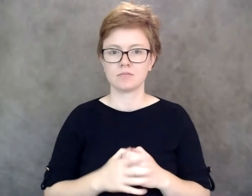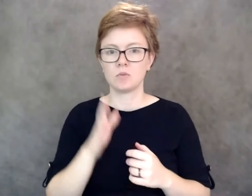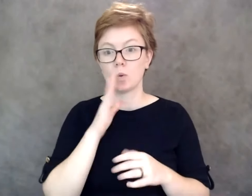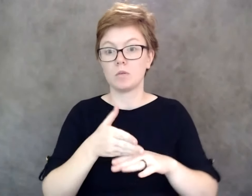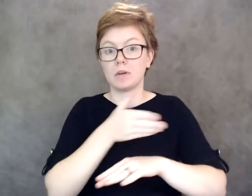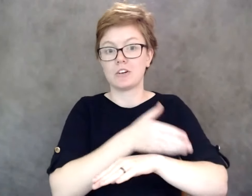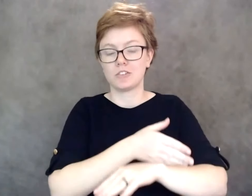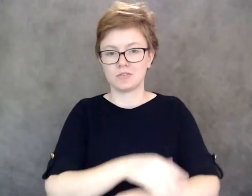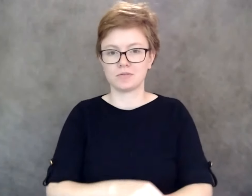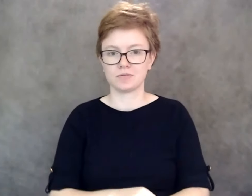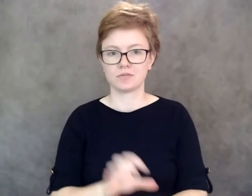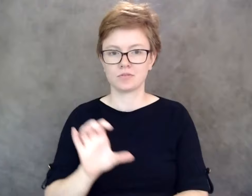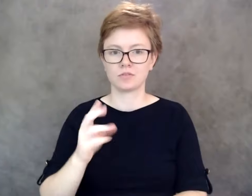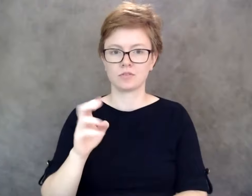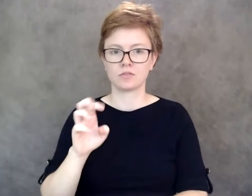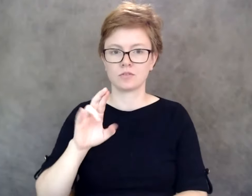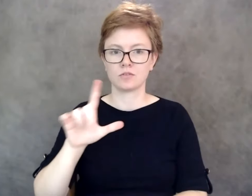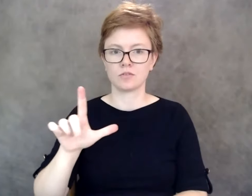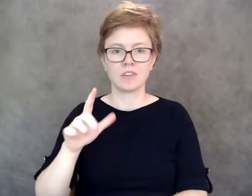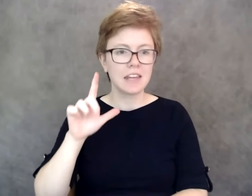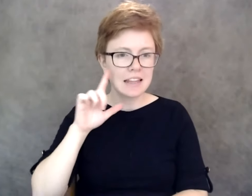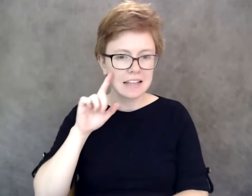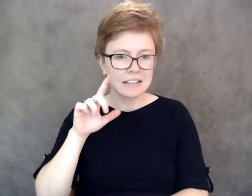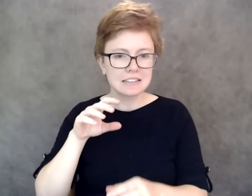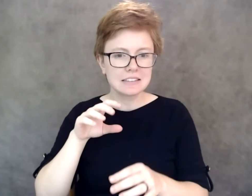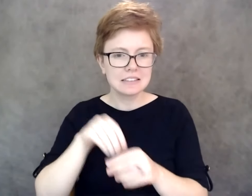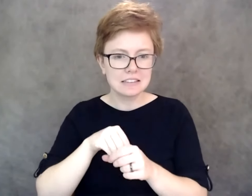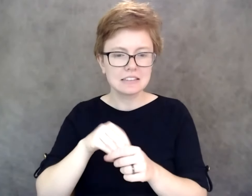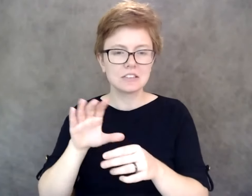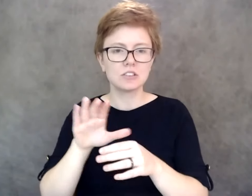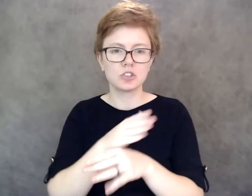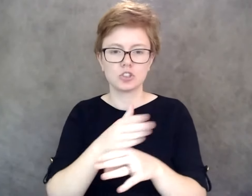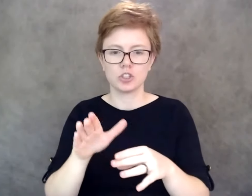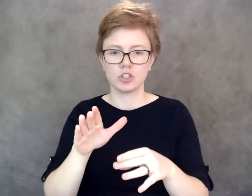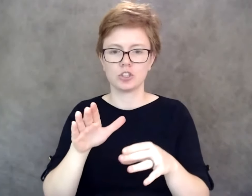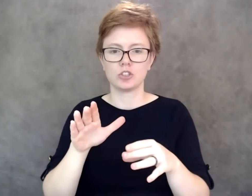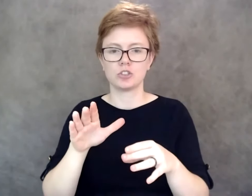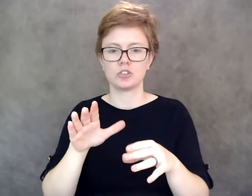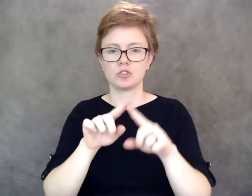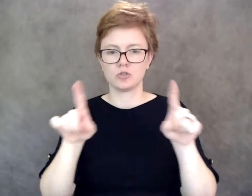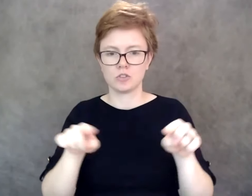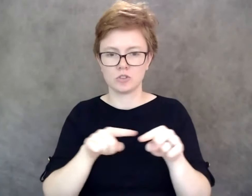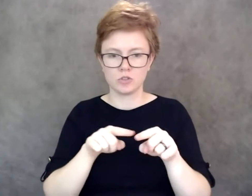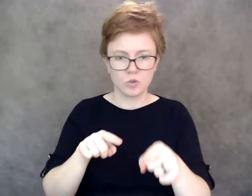And I think it's in the share screen box, so if you share screen again, oh share computer audio, thank you,